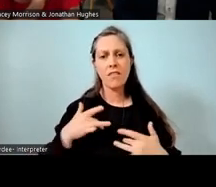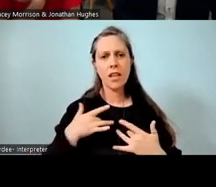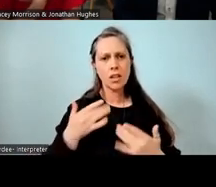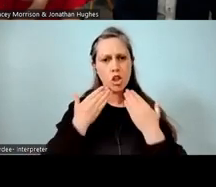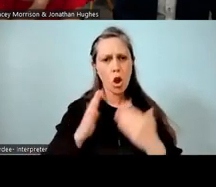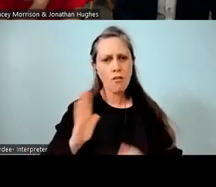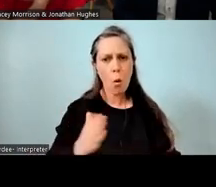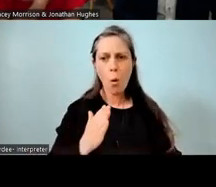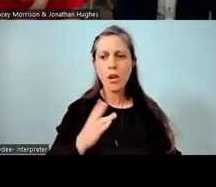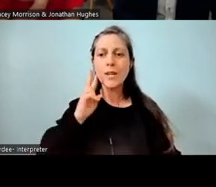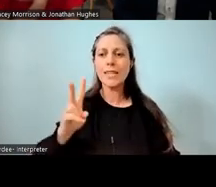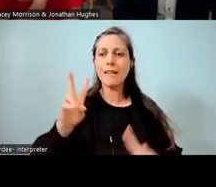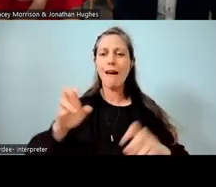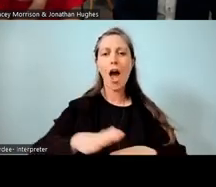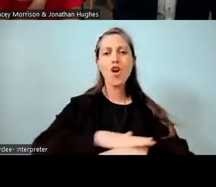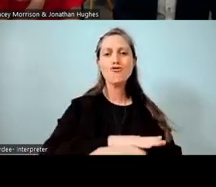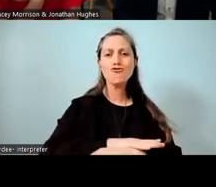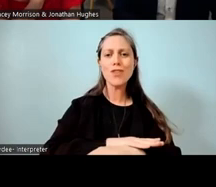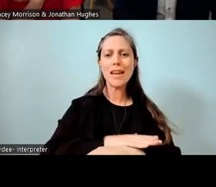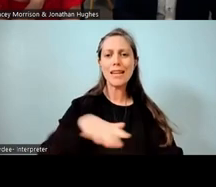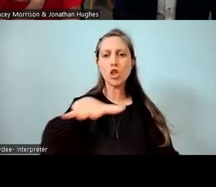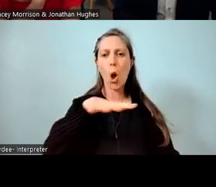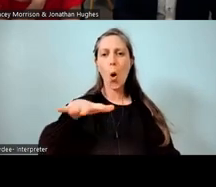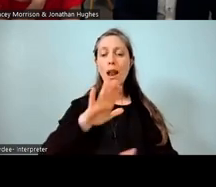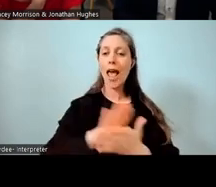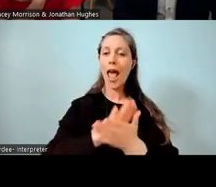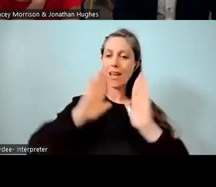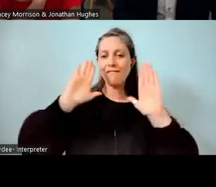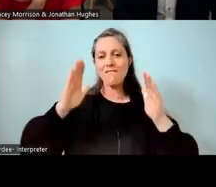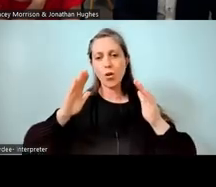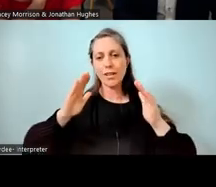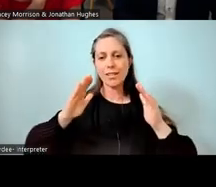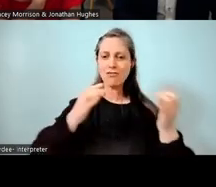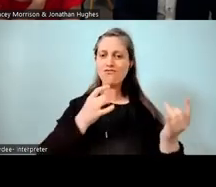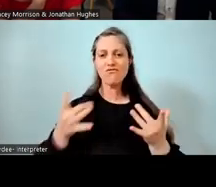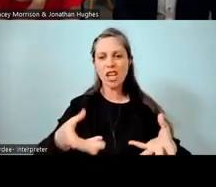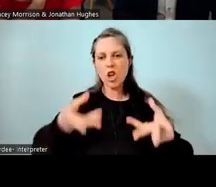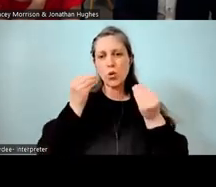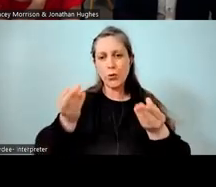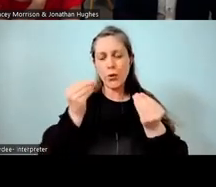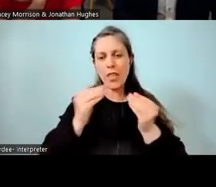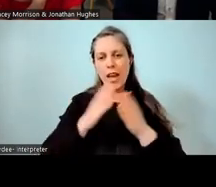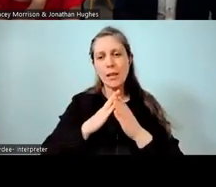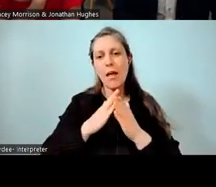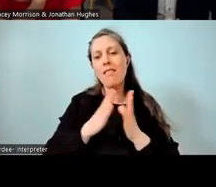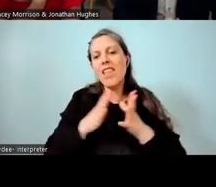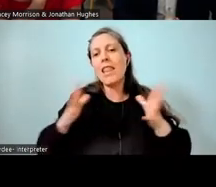Oh yeah, the green zone, happy and focused, content and ready to learn is the largest percentage there